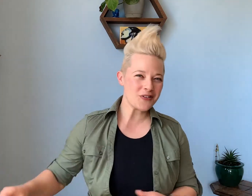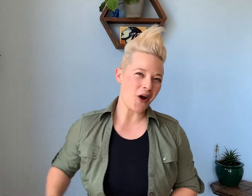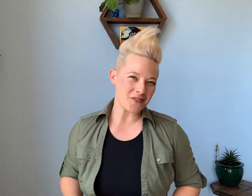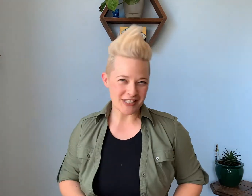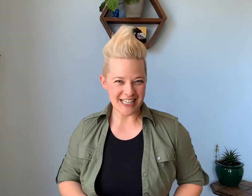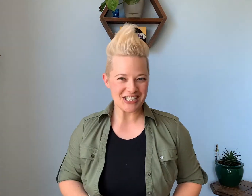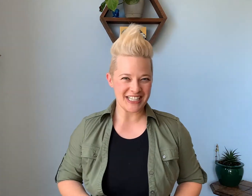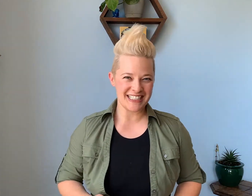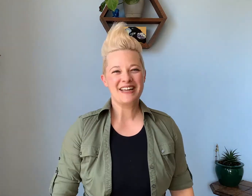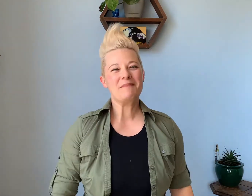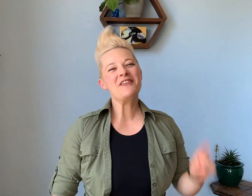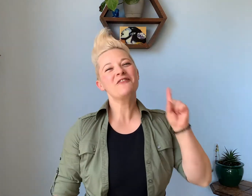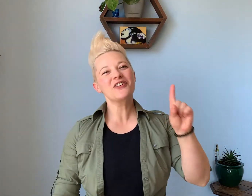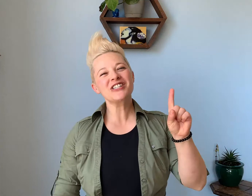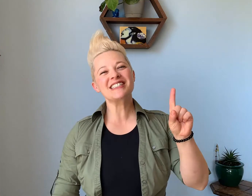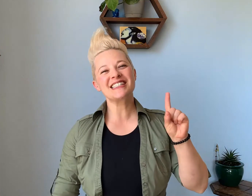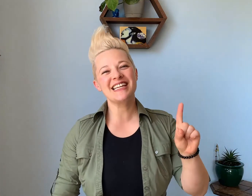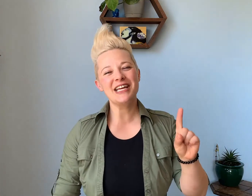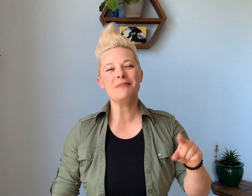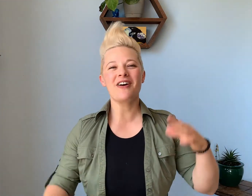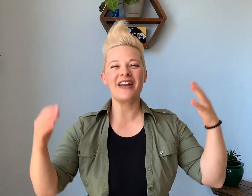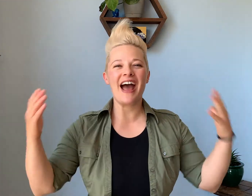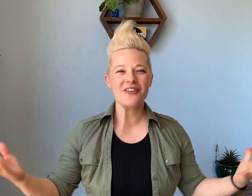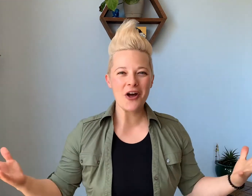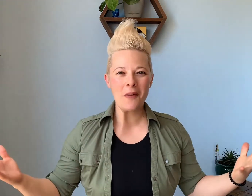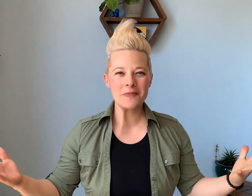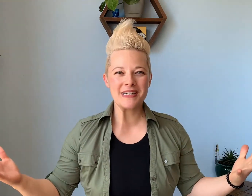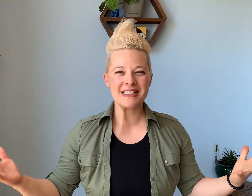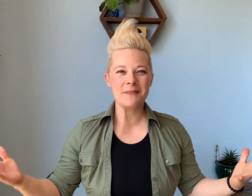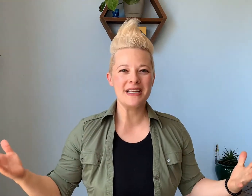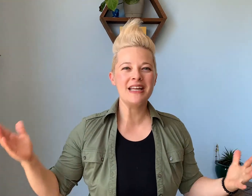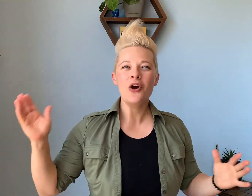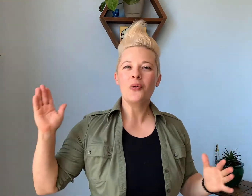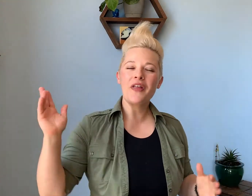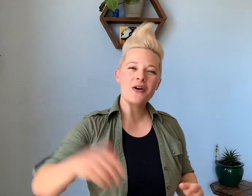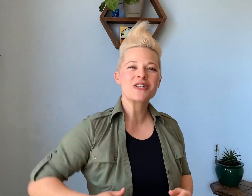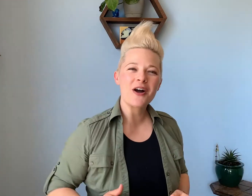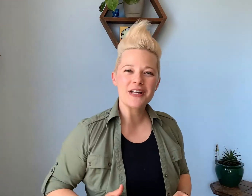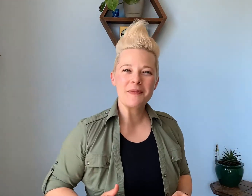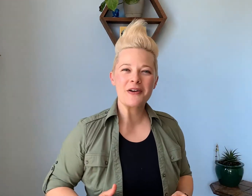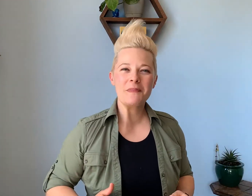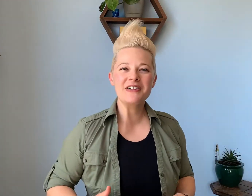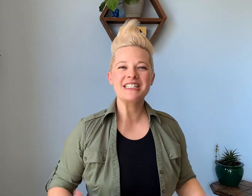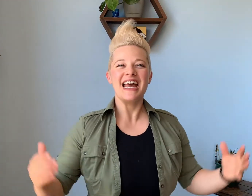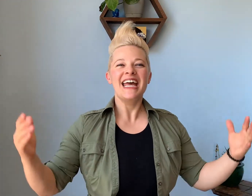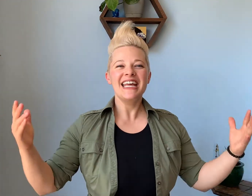conversation. My first tip on how to compliment somebody without talking about appearance